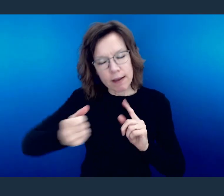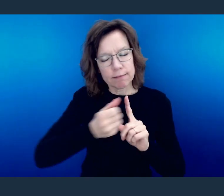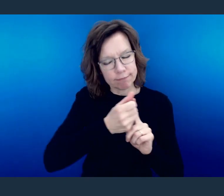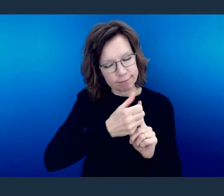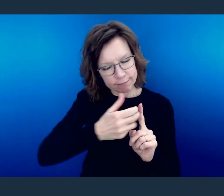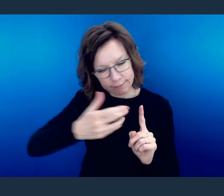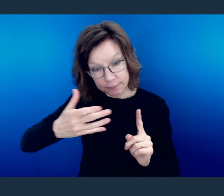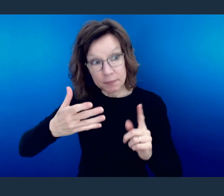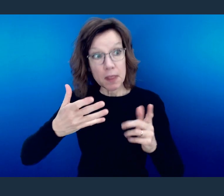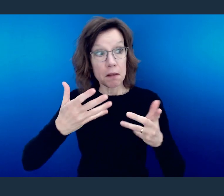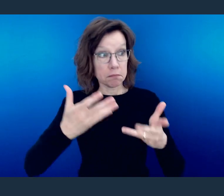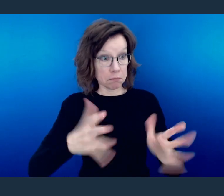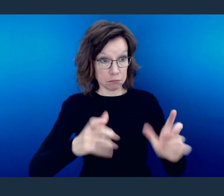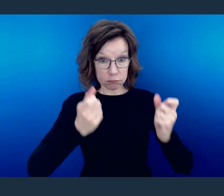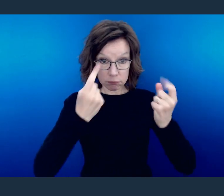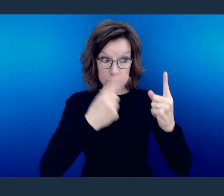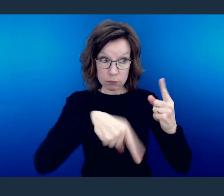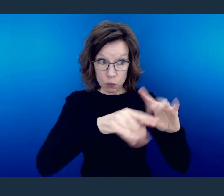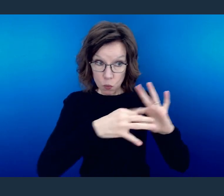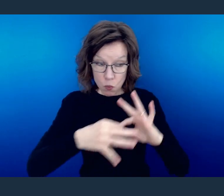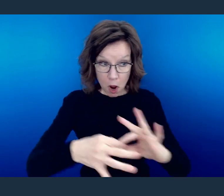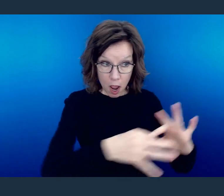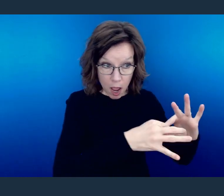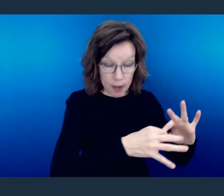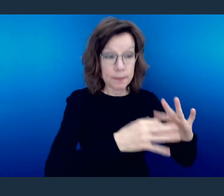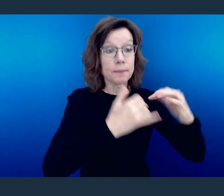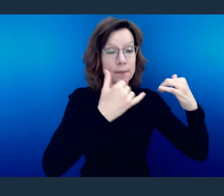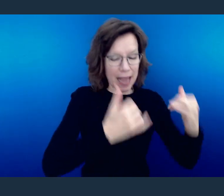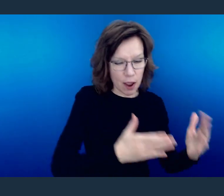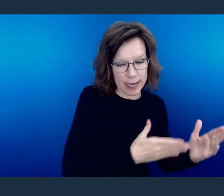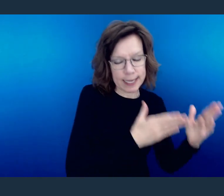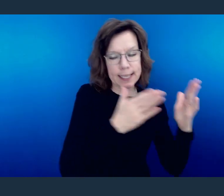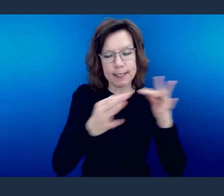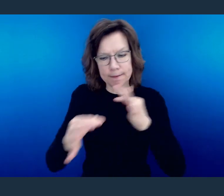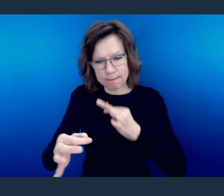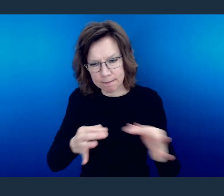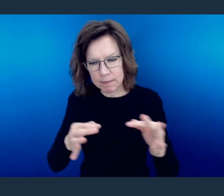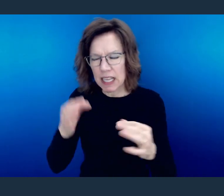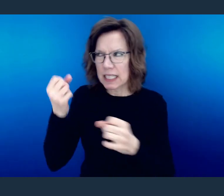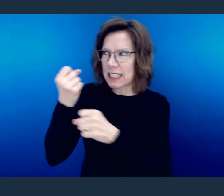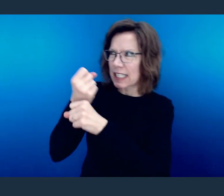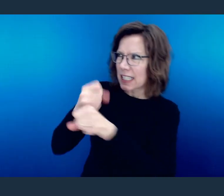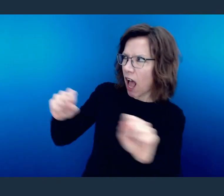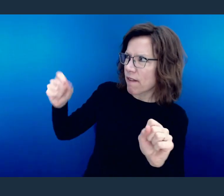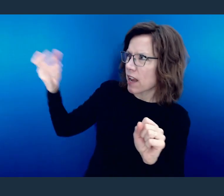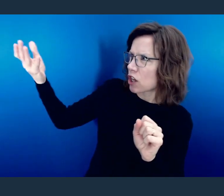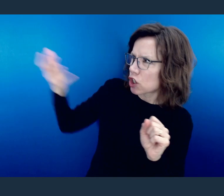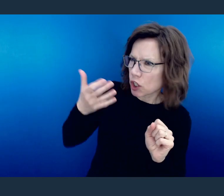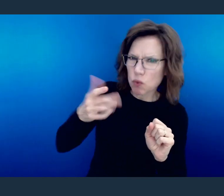And coming off of that, he talks into the mystery of salvation, which we've spoken through